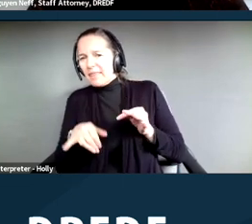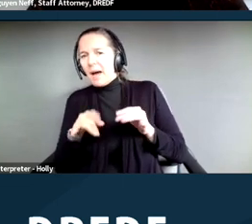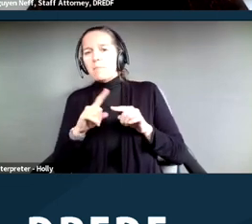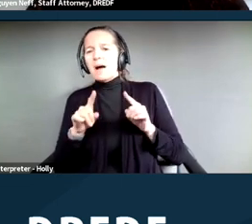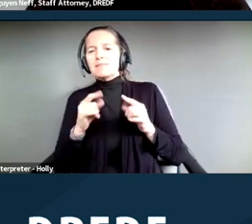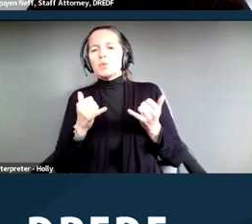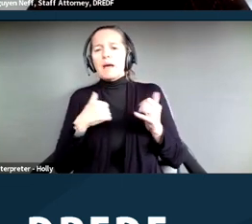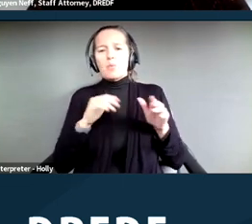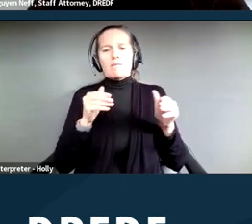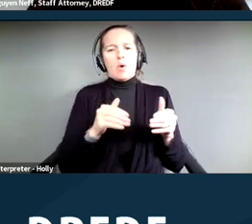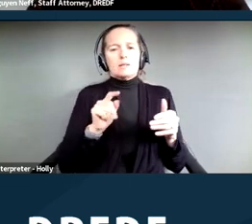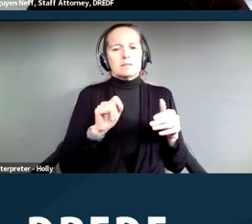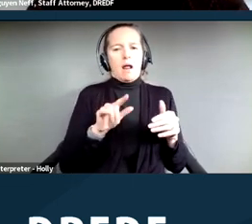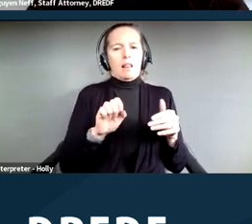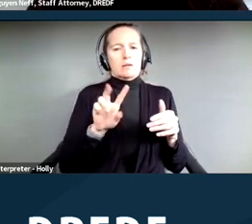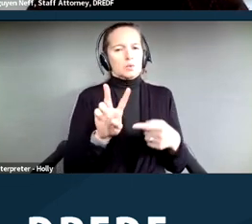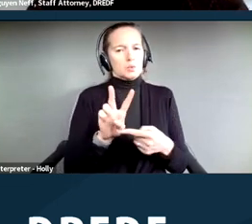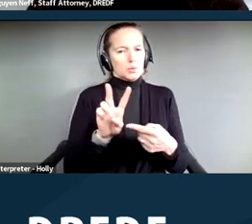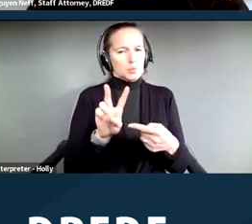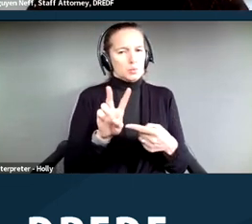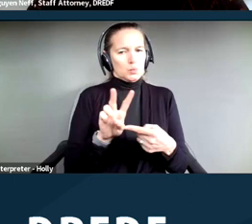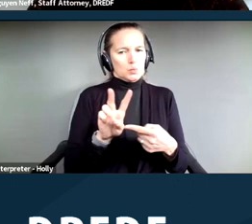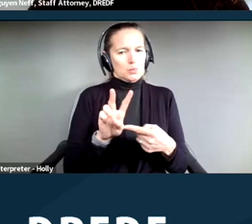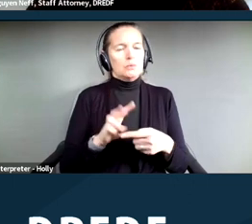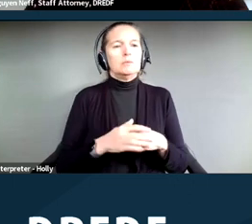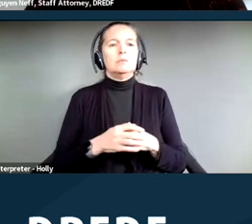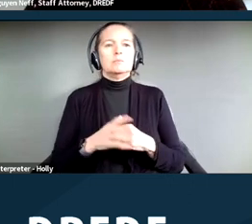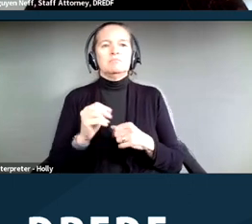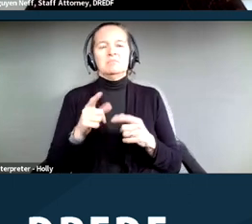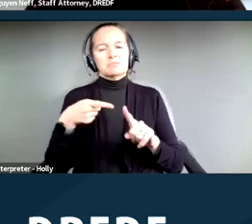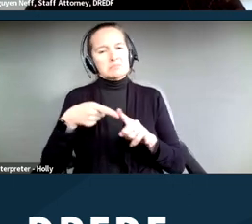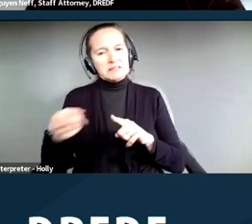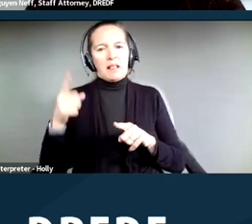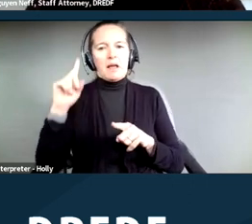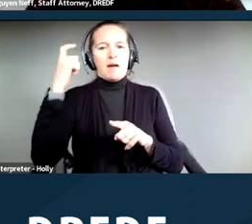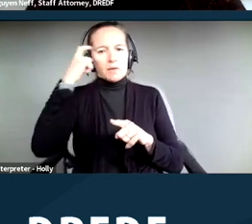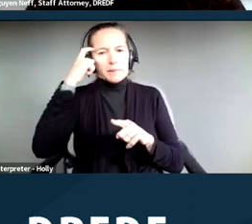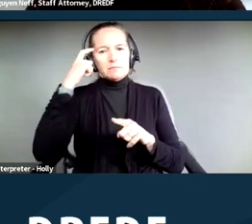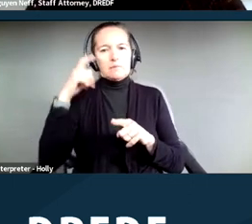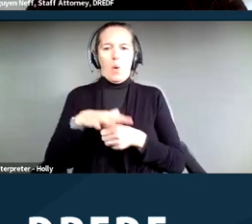today, so specifically activities that are government activities of the local government.